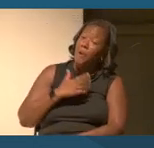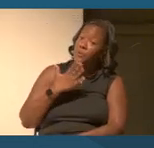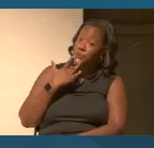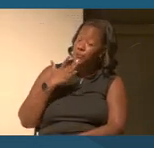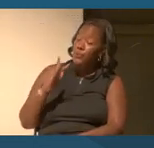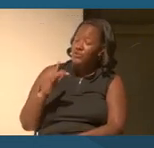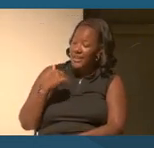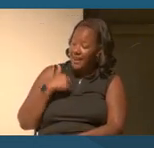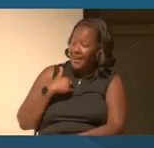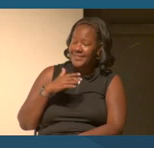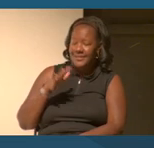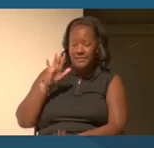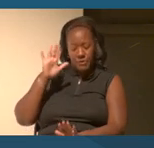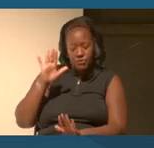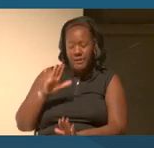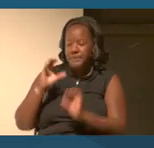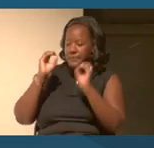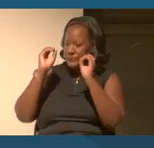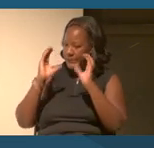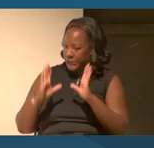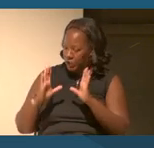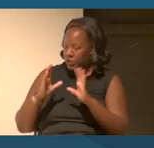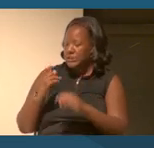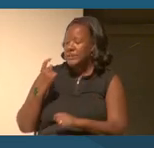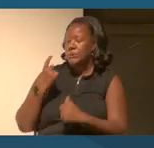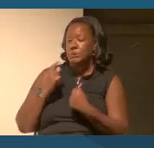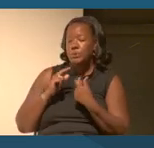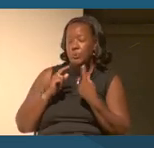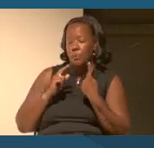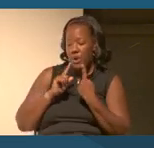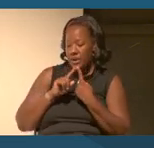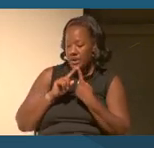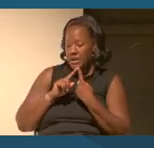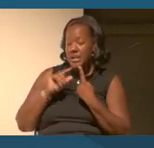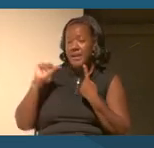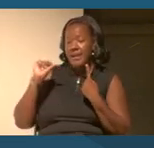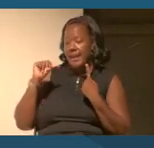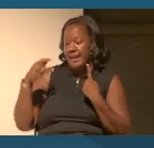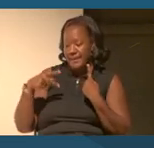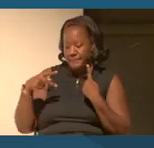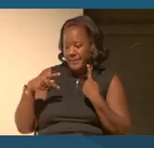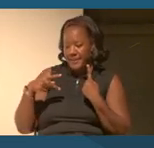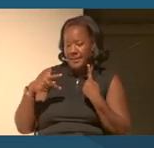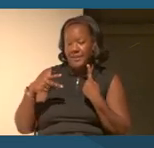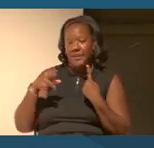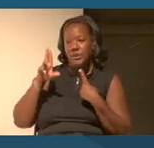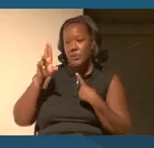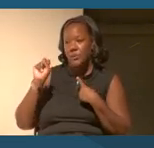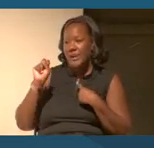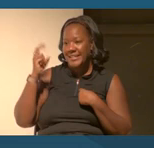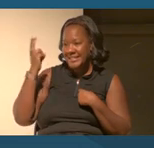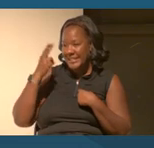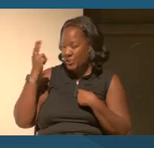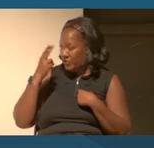of incredible teachers, one in particular, and I was in AP US history many, many moons